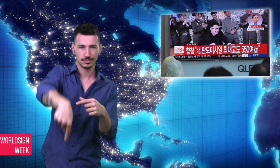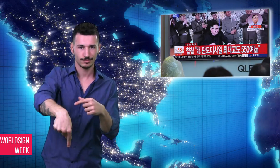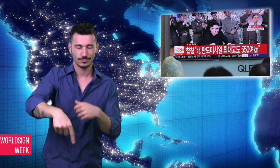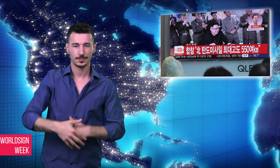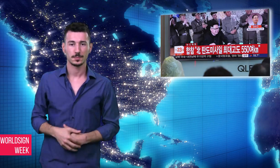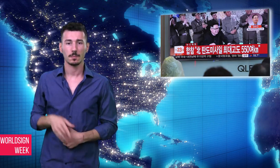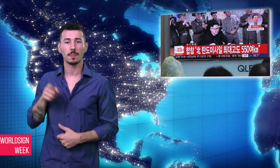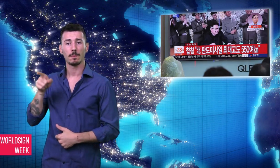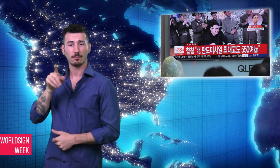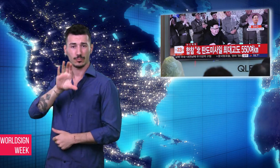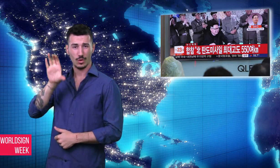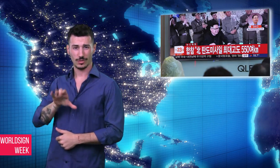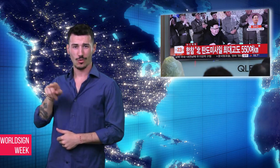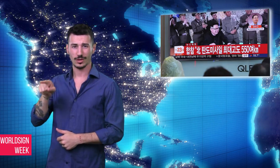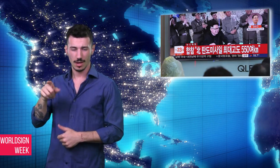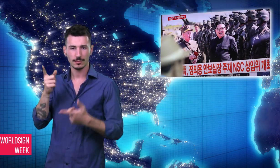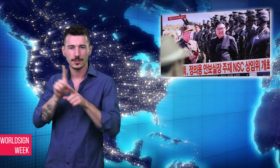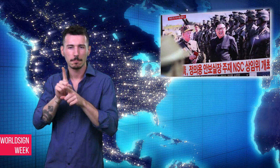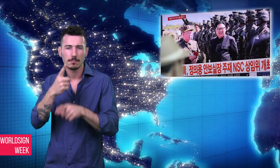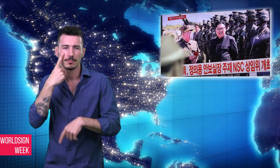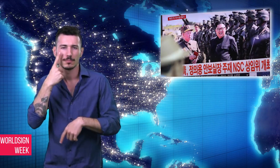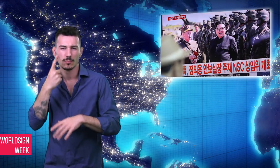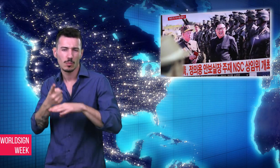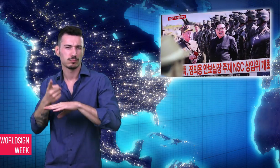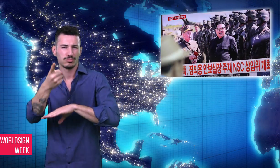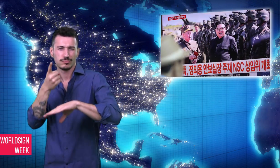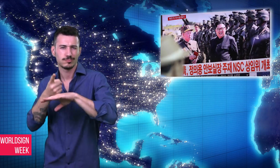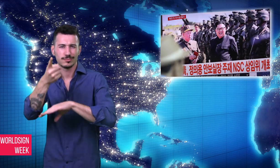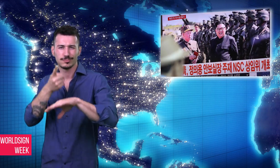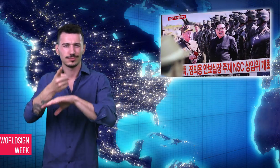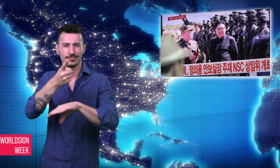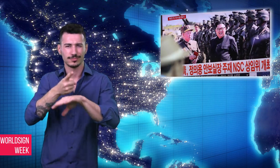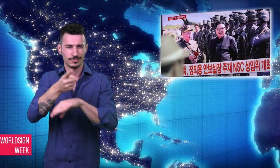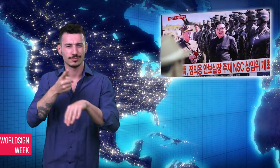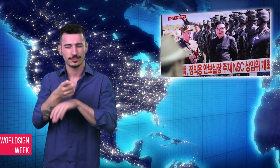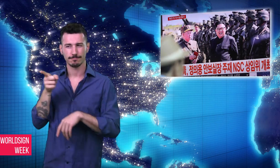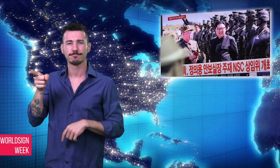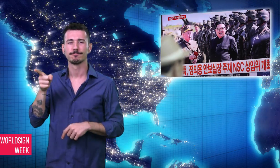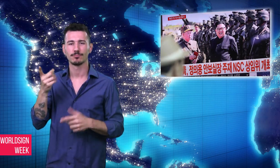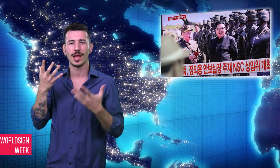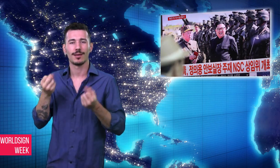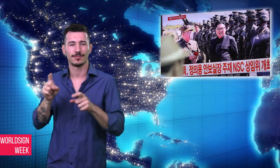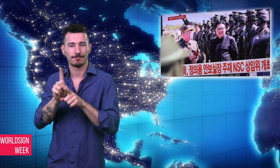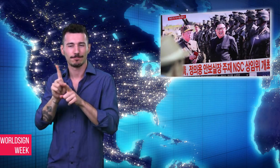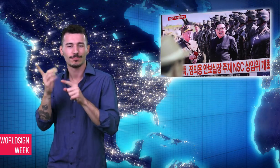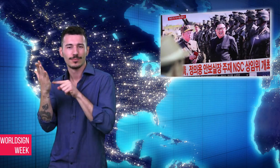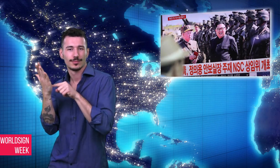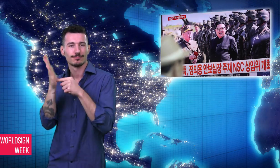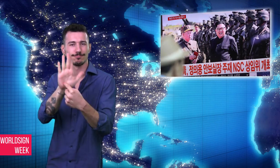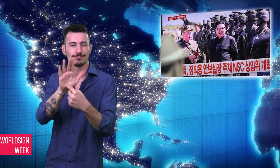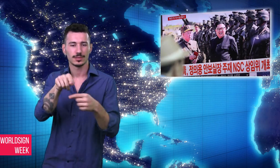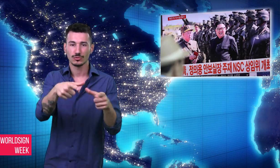the Pacific Ocean. North Korea’s aggressive test was a